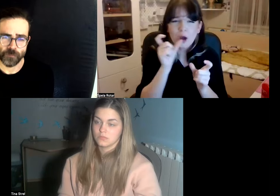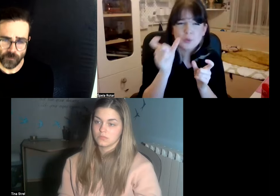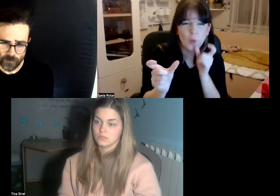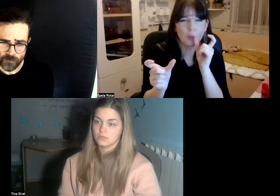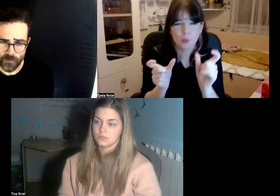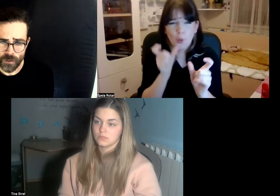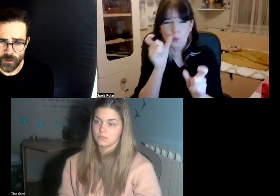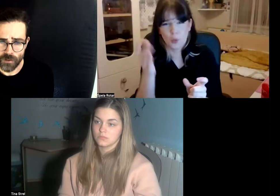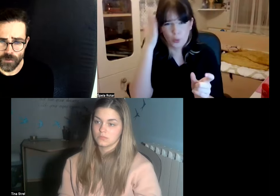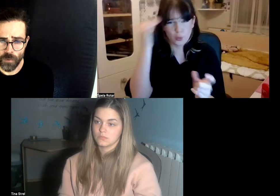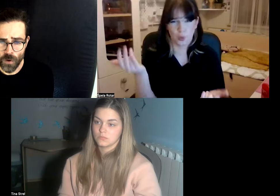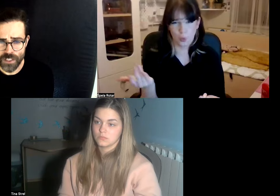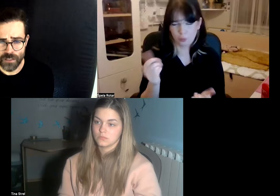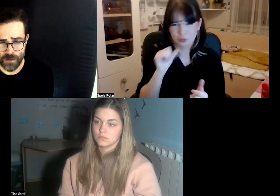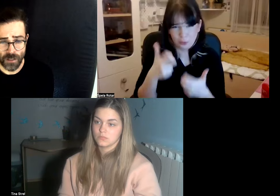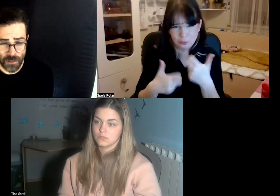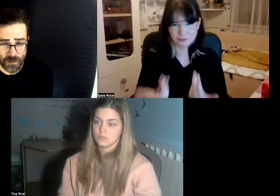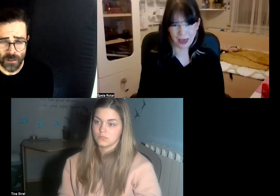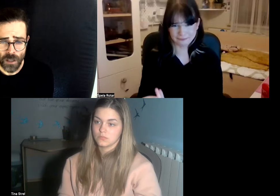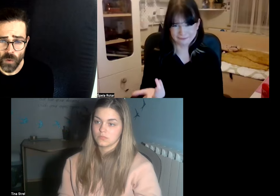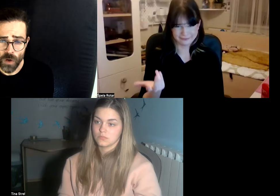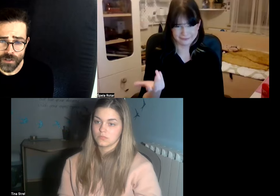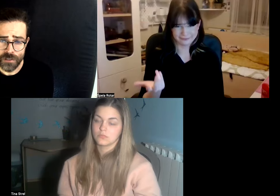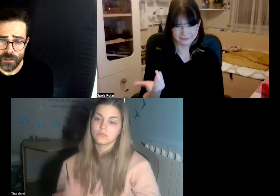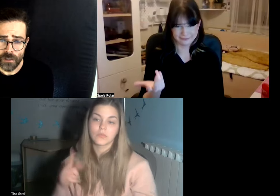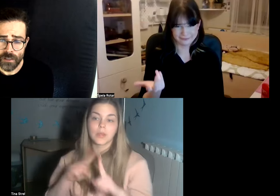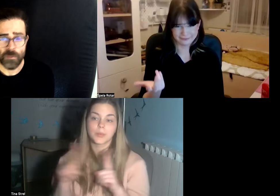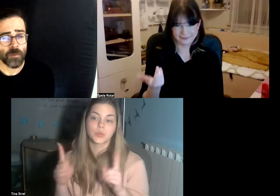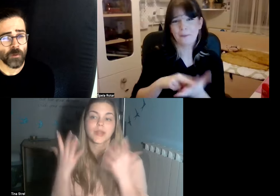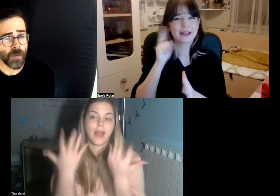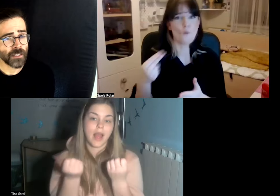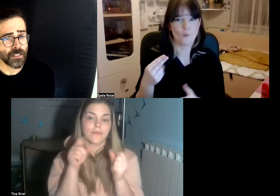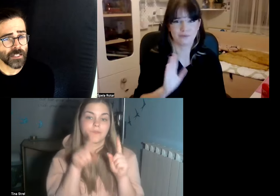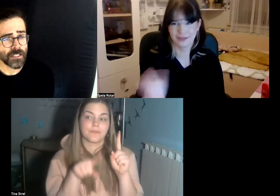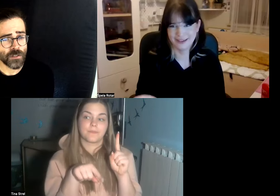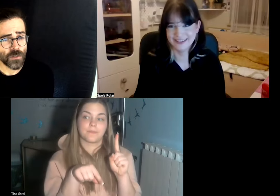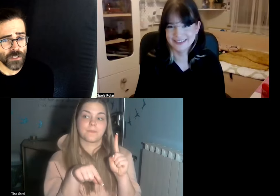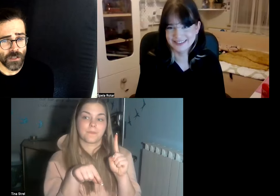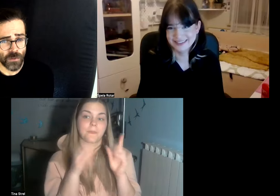to voice and the other words some people might just choose nothing